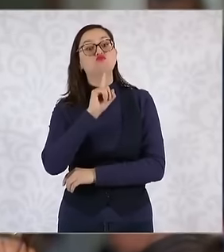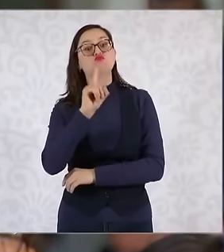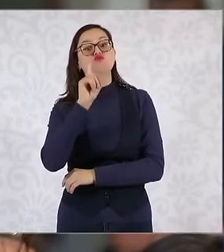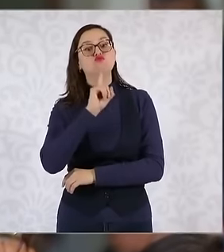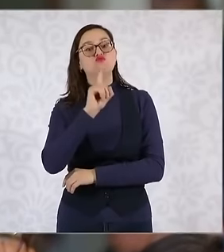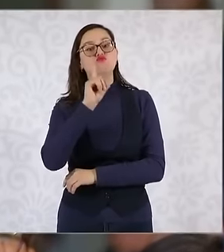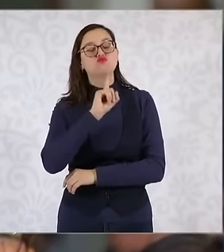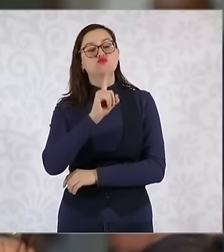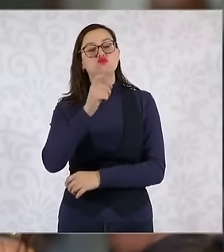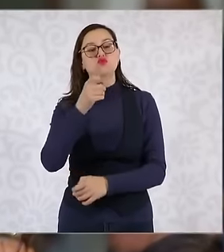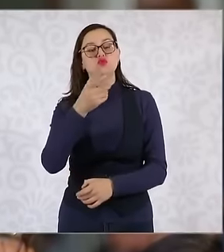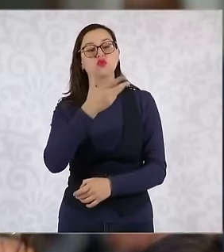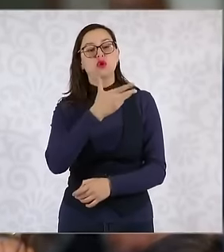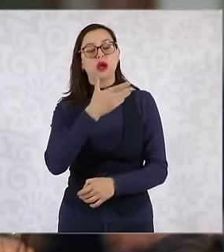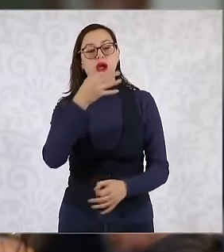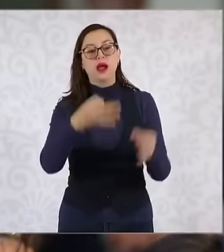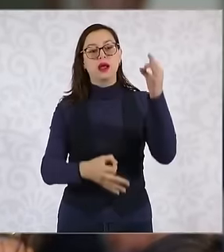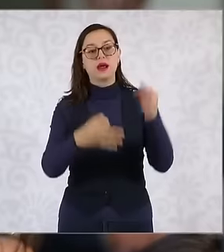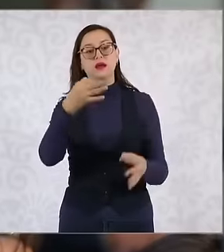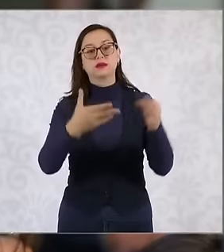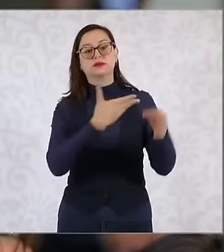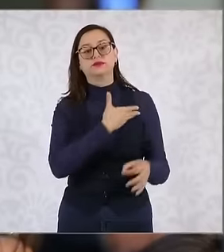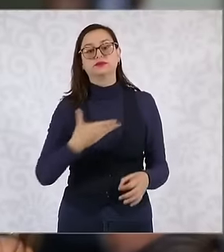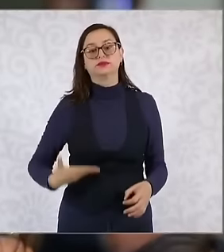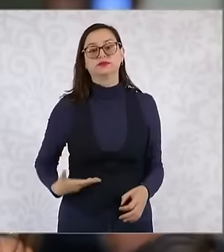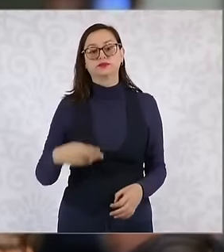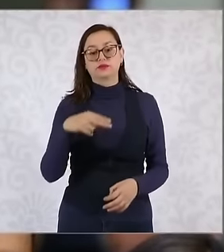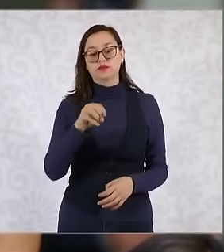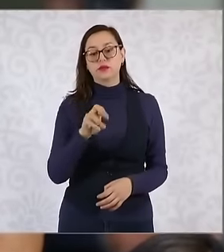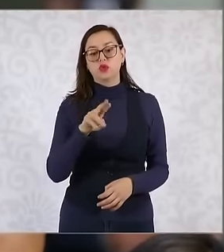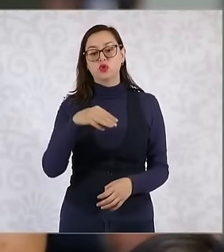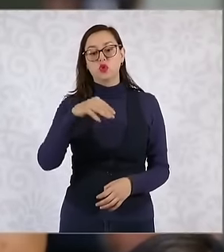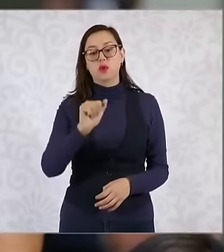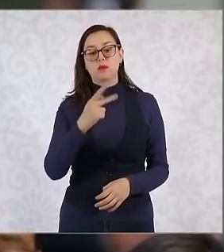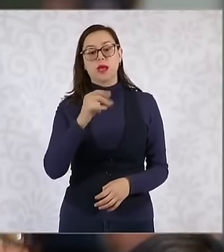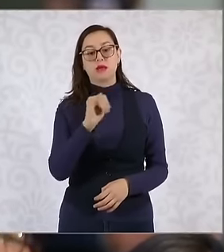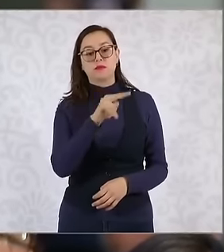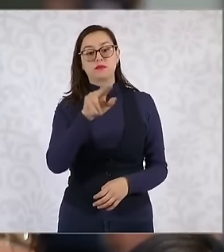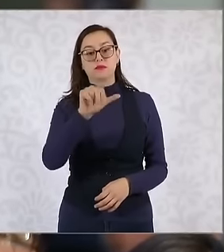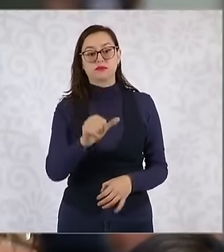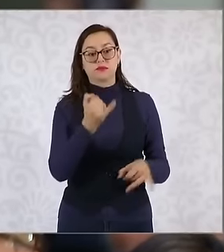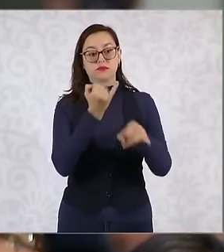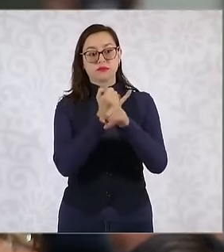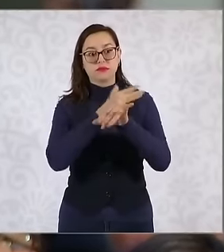piña Hernández is not allowing access to the information they have within the supreme